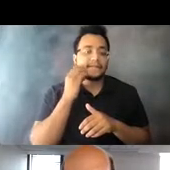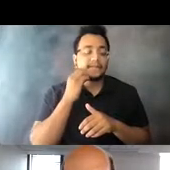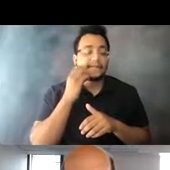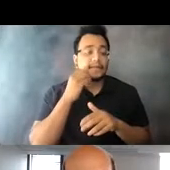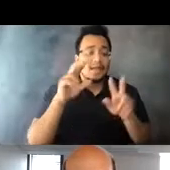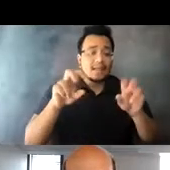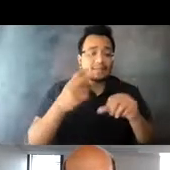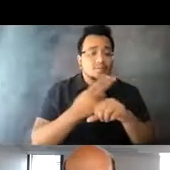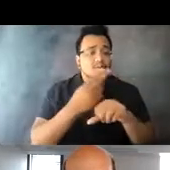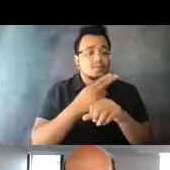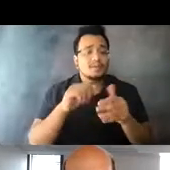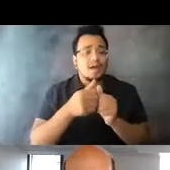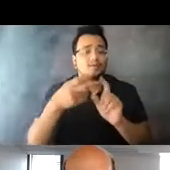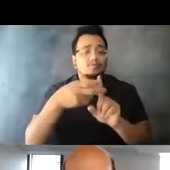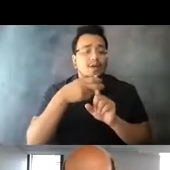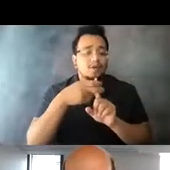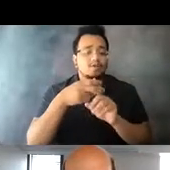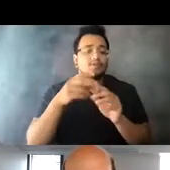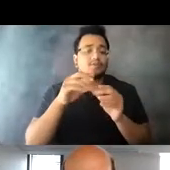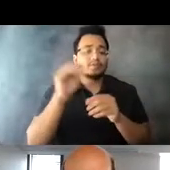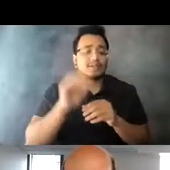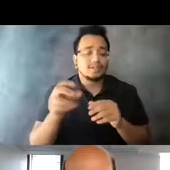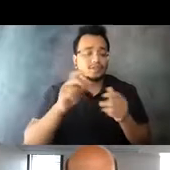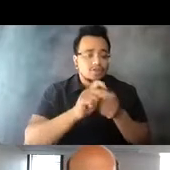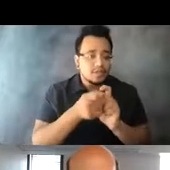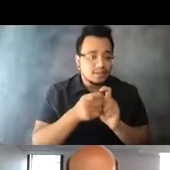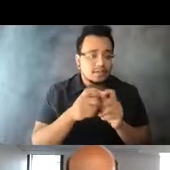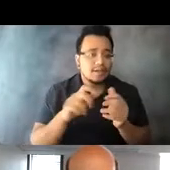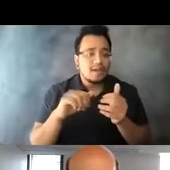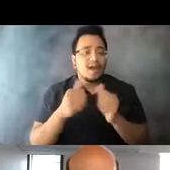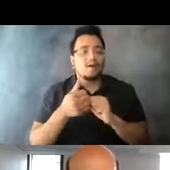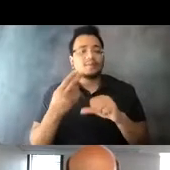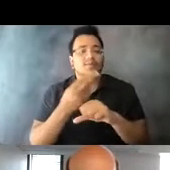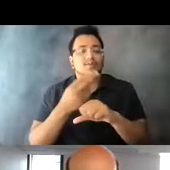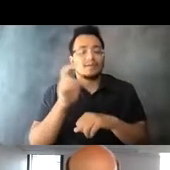15:09:45 country to see how ridership is changing? 15:09:48 How has that really changed what you've done at APTA?